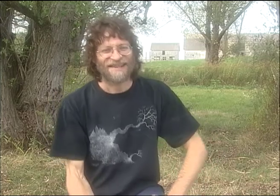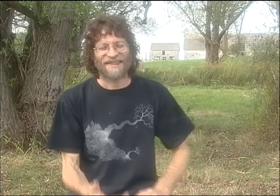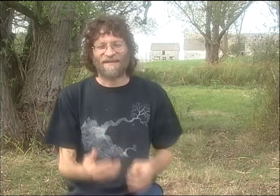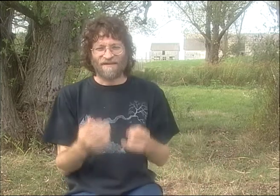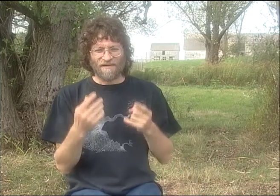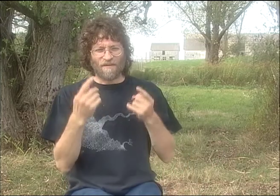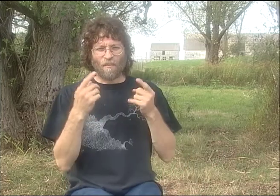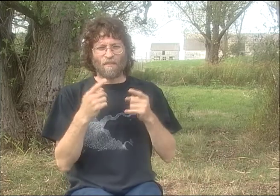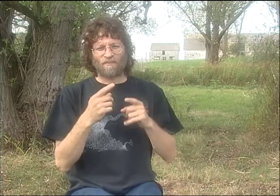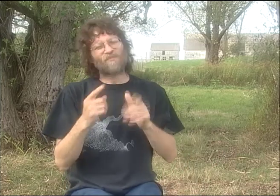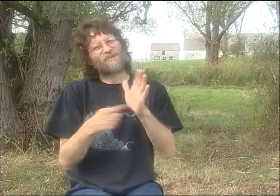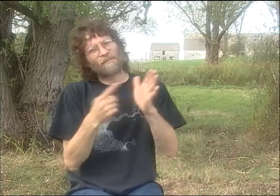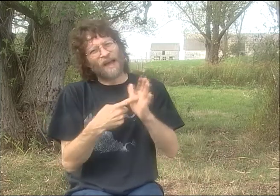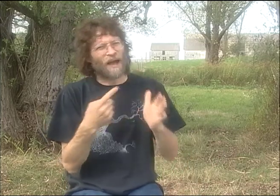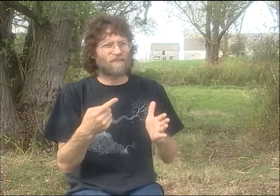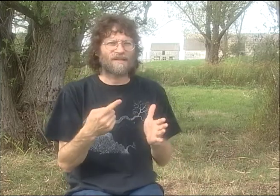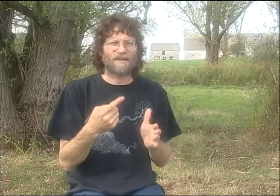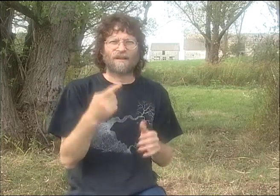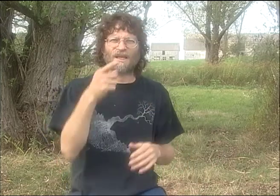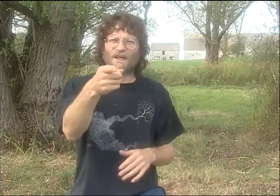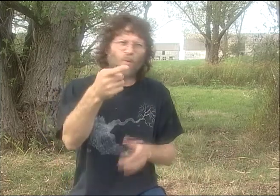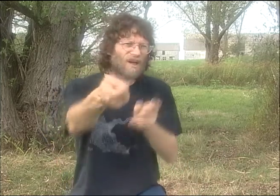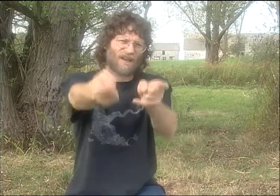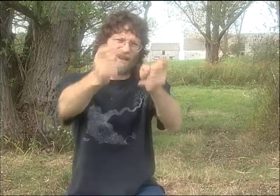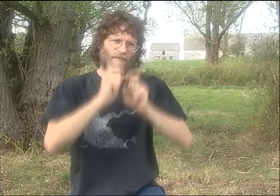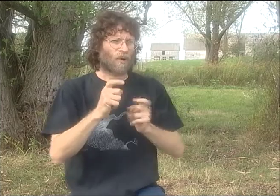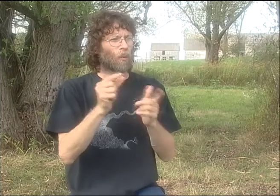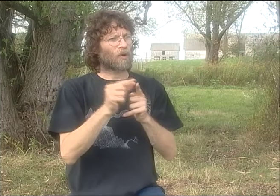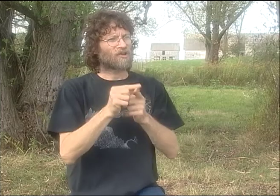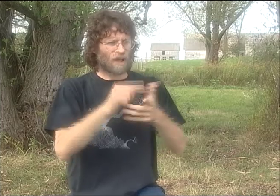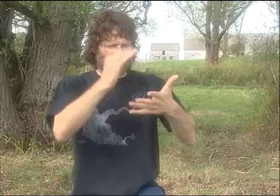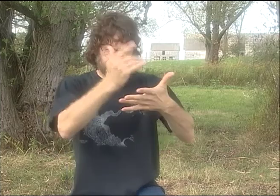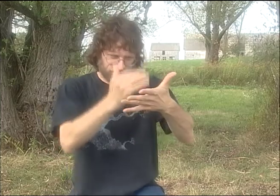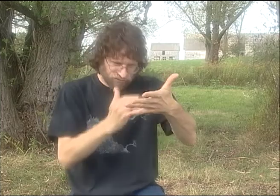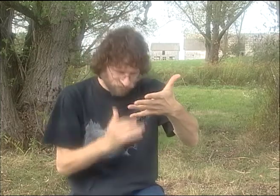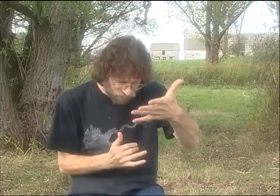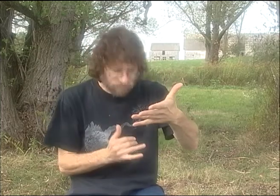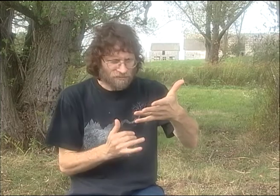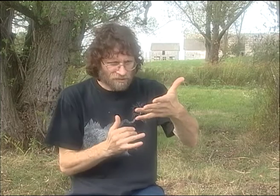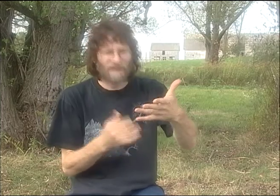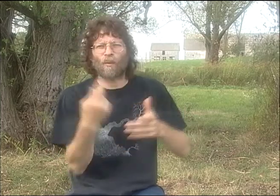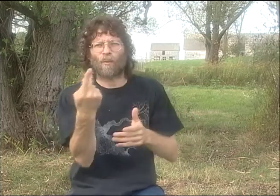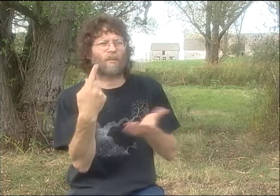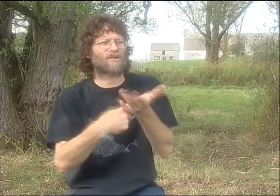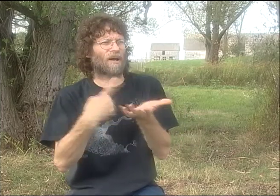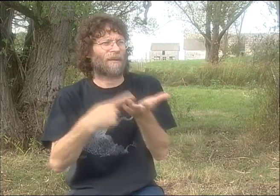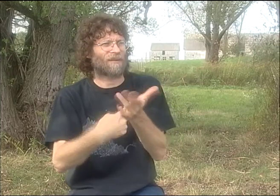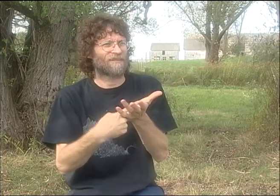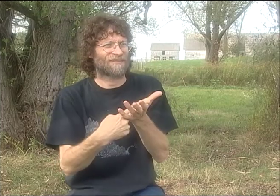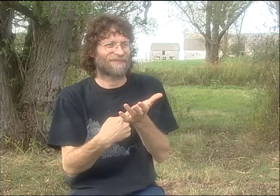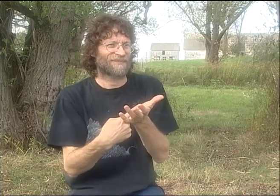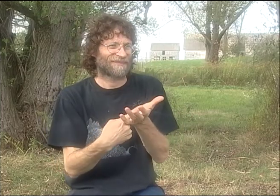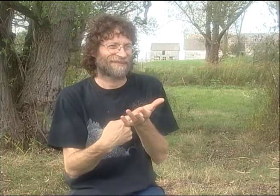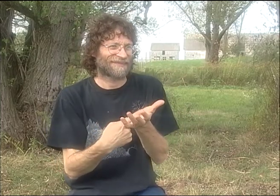AND HOW AM I AM GONNA GET A VOICE-- A VOCAL RENDITION TO BE IN SYNC WITH HIM? SOMETIMES HE WOULD GIVE ME SOME WORDS,